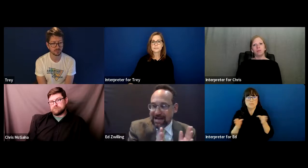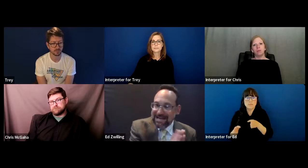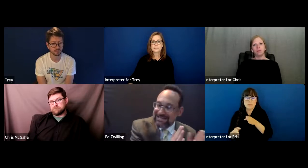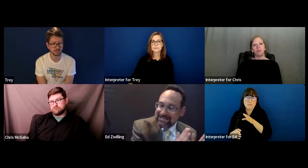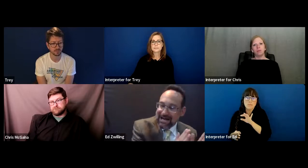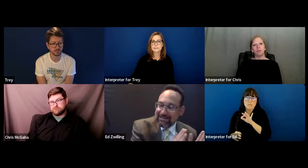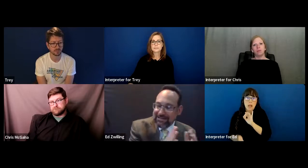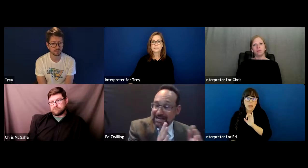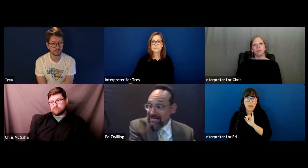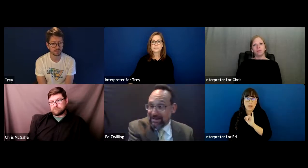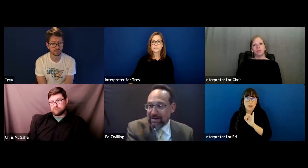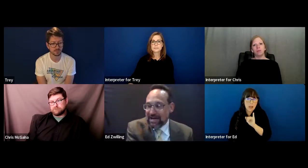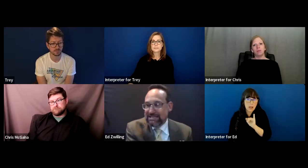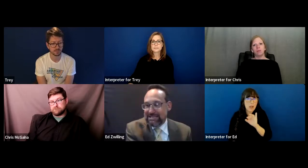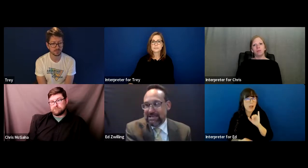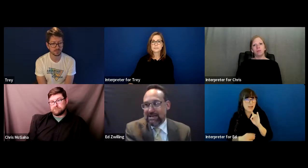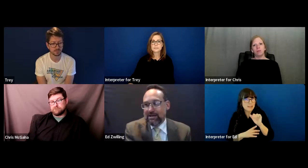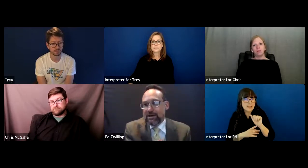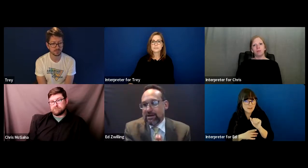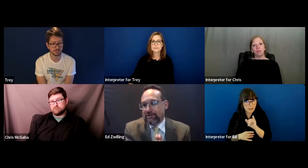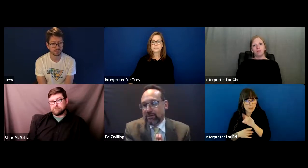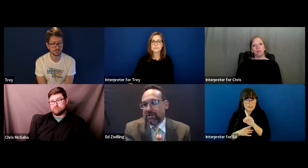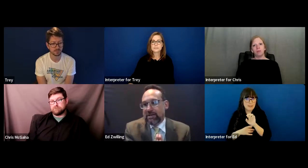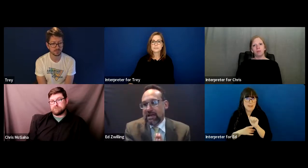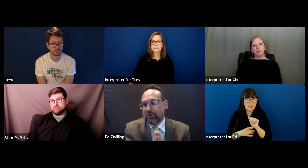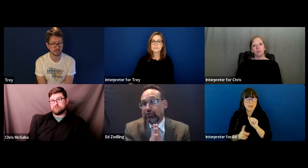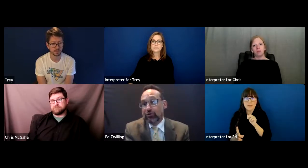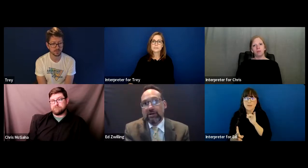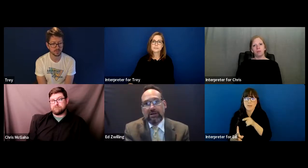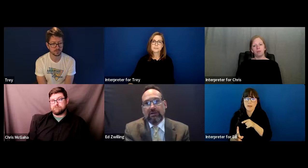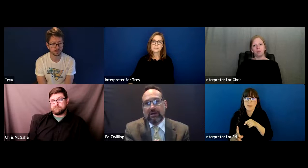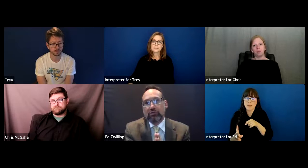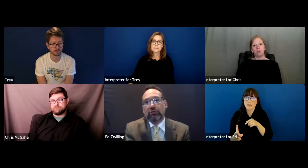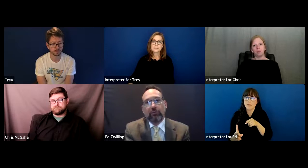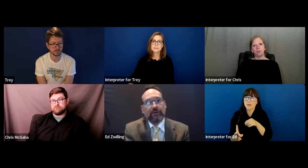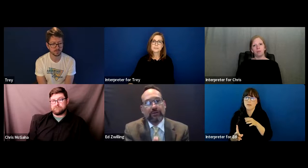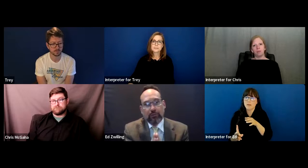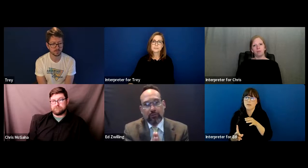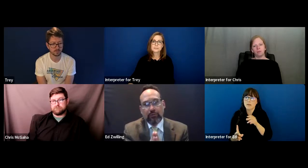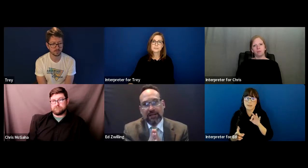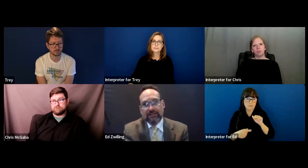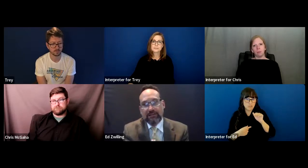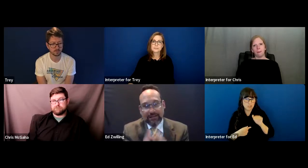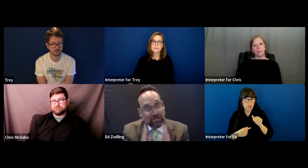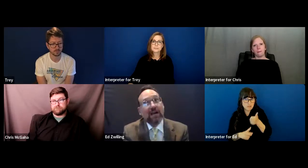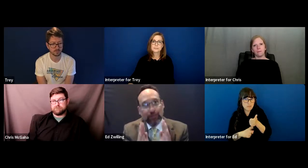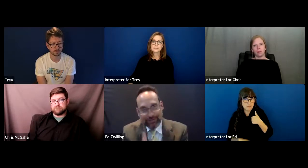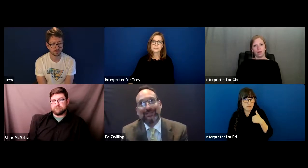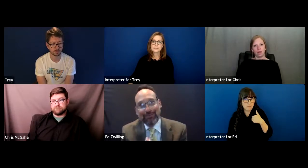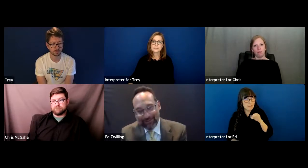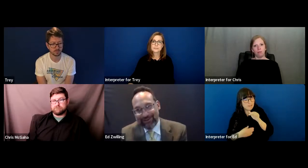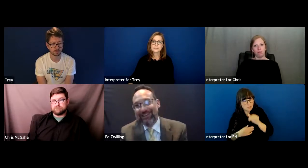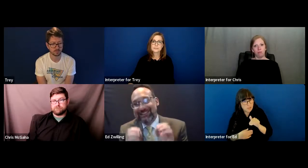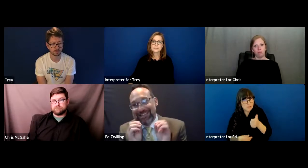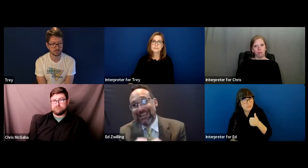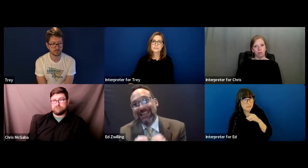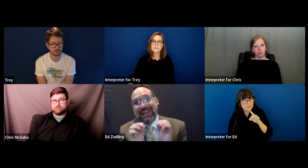The IDEA, the IDEA is looking at ensuring that a child with a disability is getting